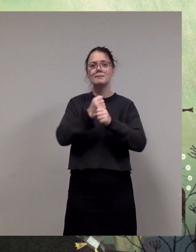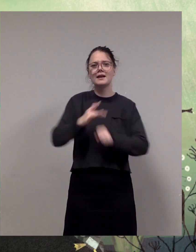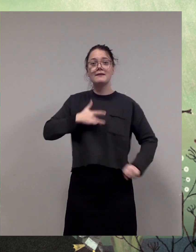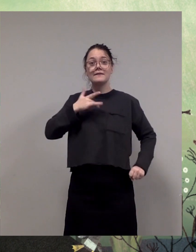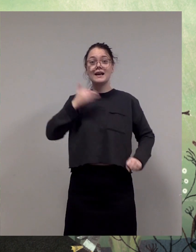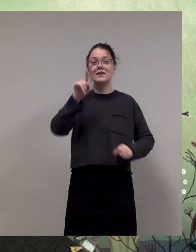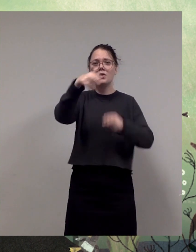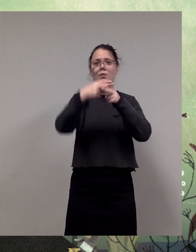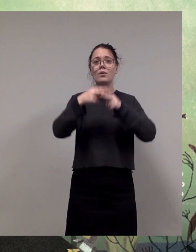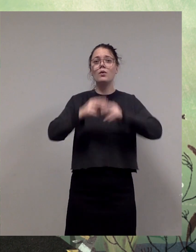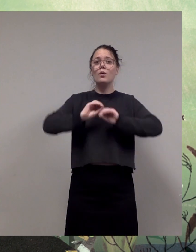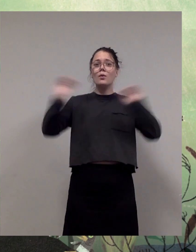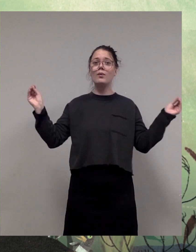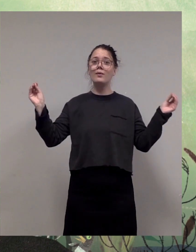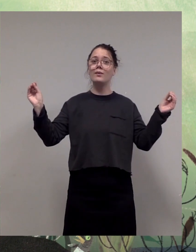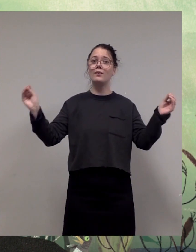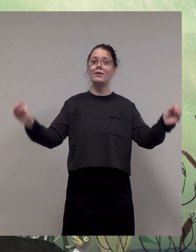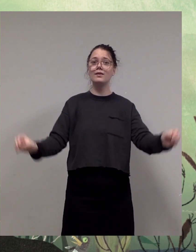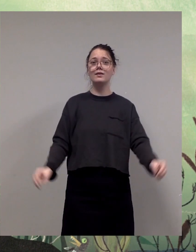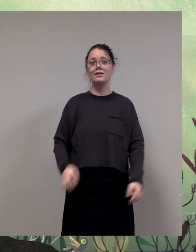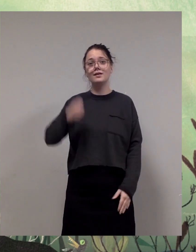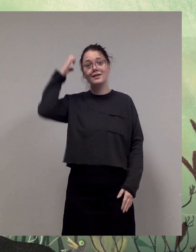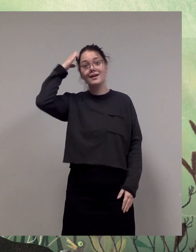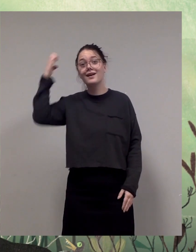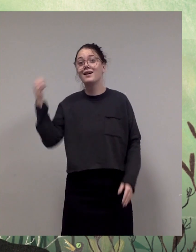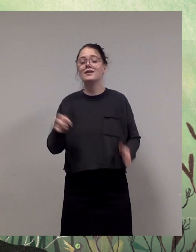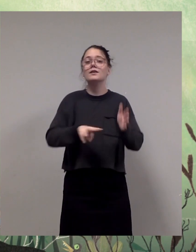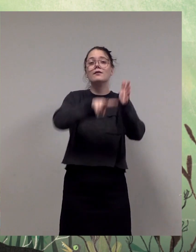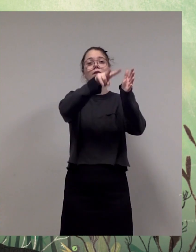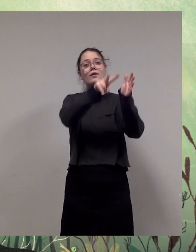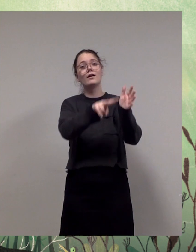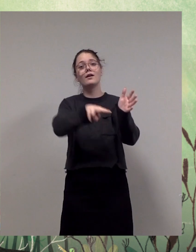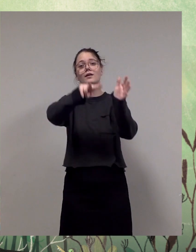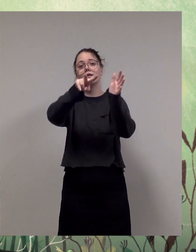of weightlessness. When Esther goes to the beach, she floats